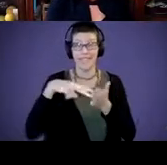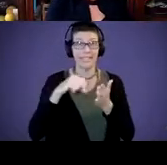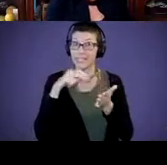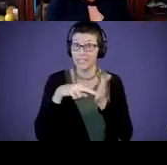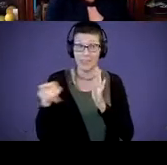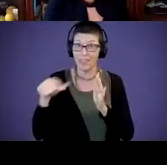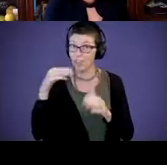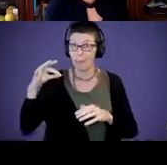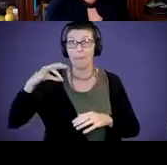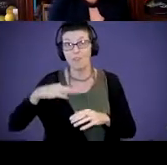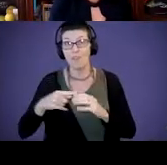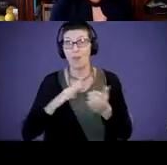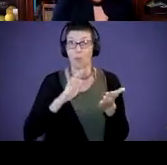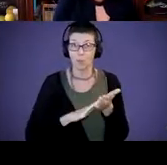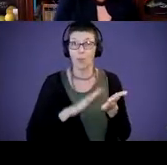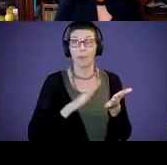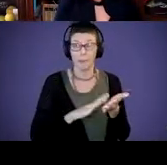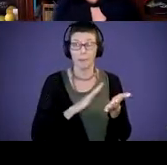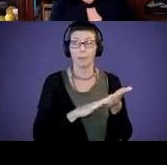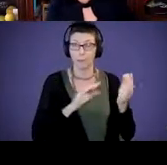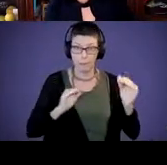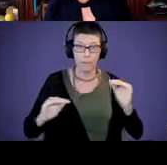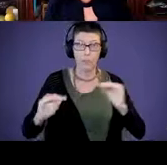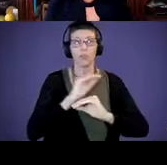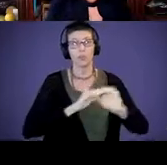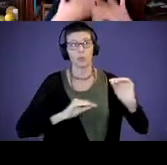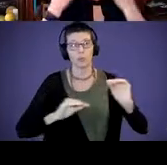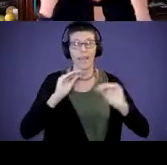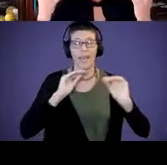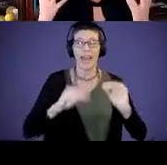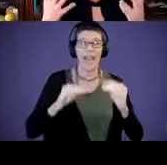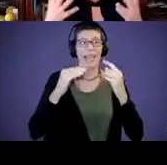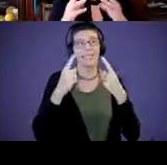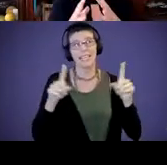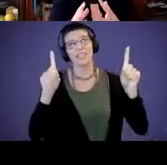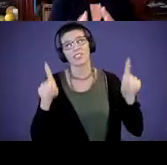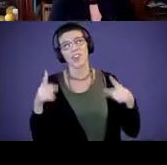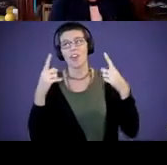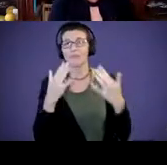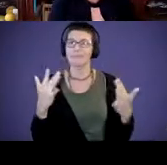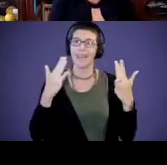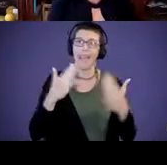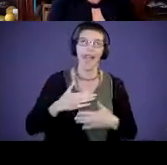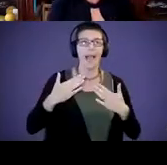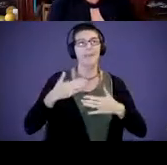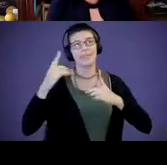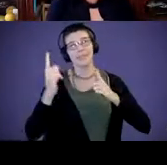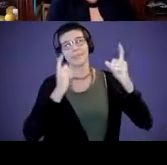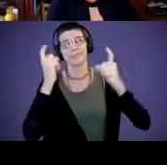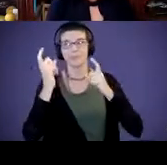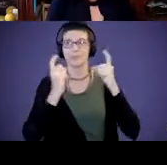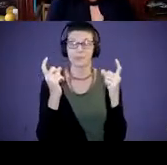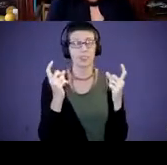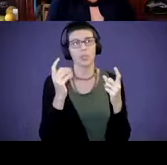rhythm and movement and sing song and happiness and expressions. So, thinking about and asking